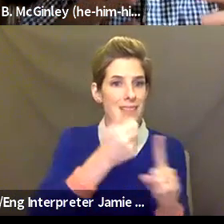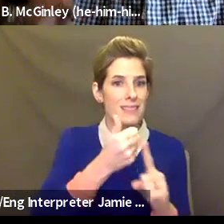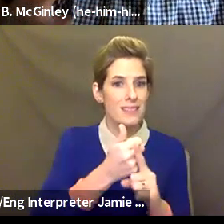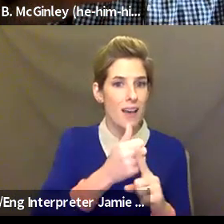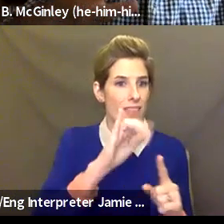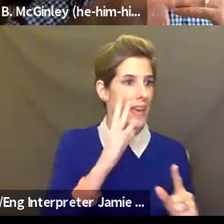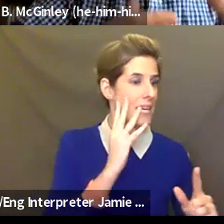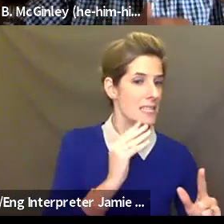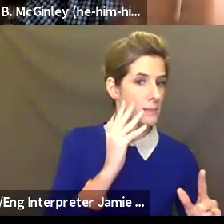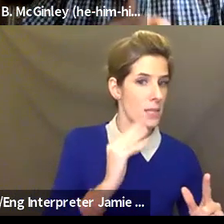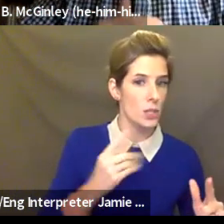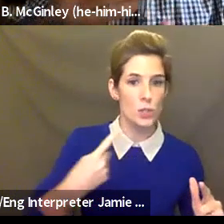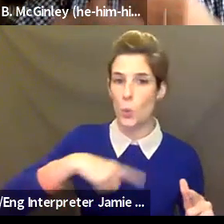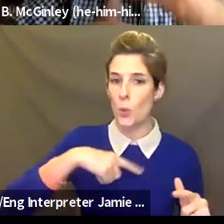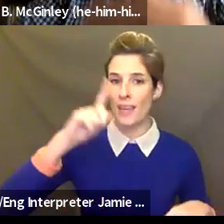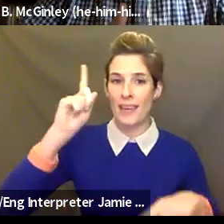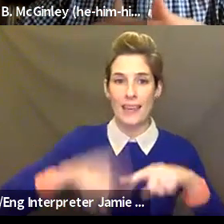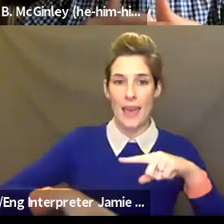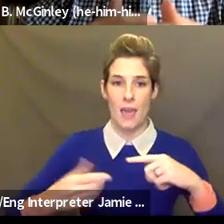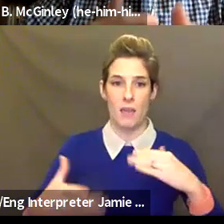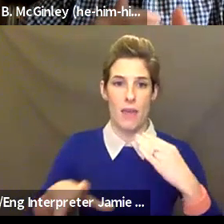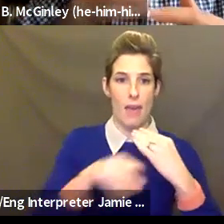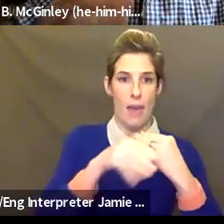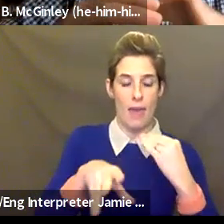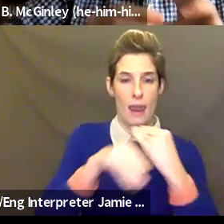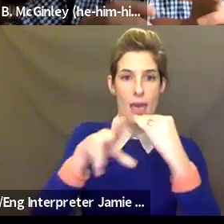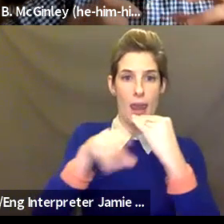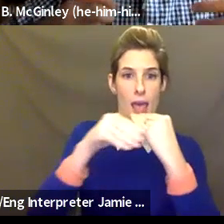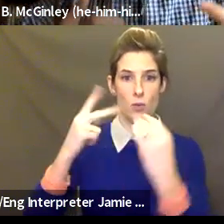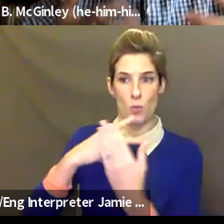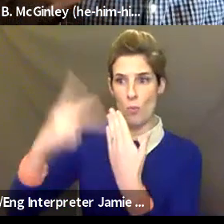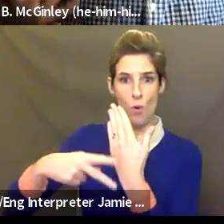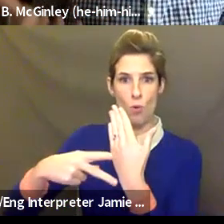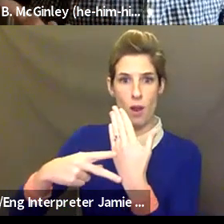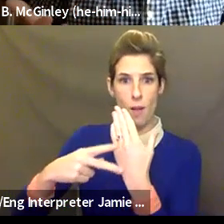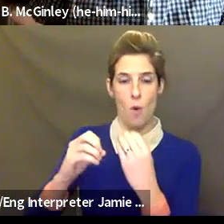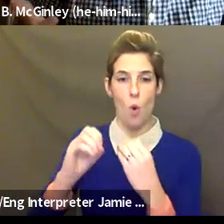ever add onto our programming or puff up our programming in a